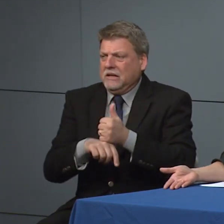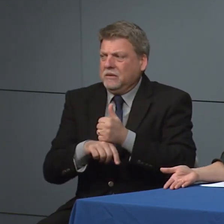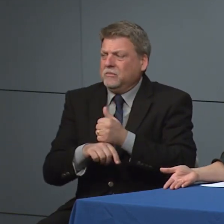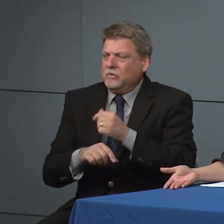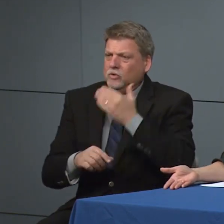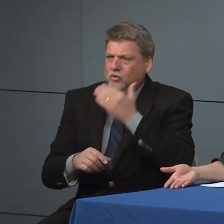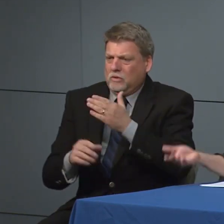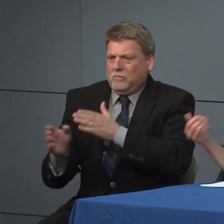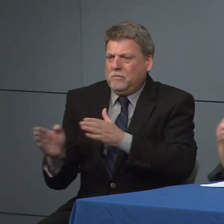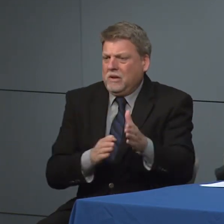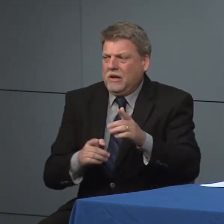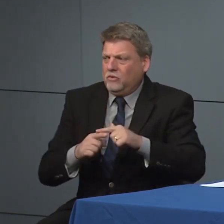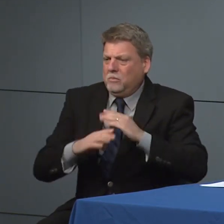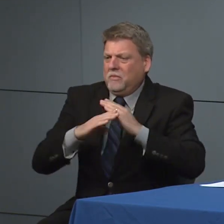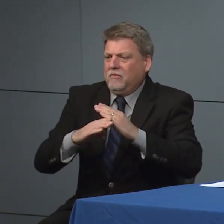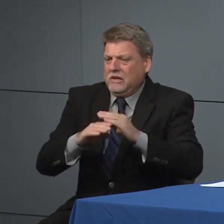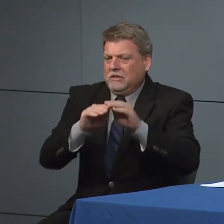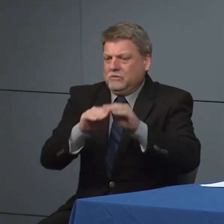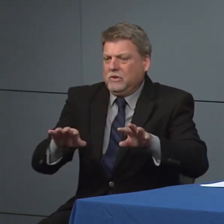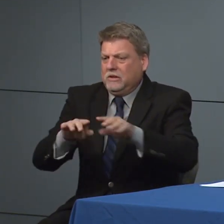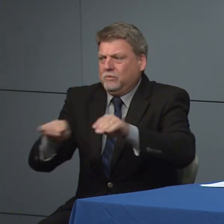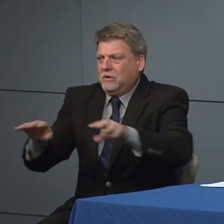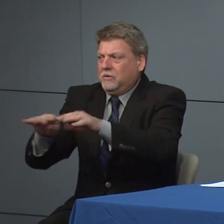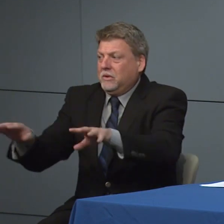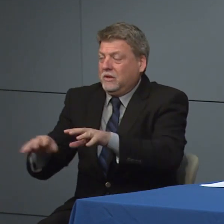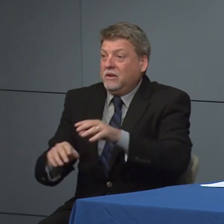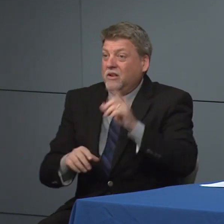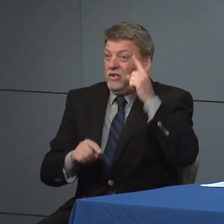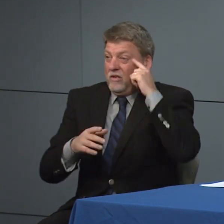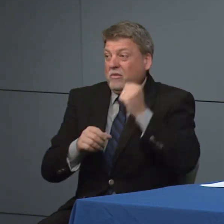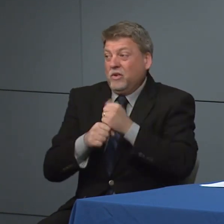aggressive containment strategies under the leadership of of the governor.